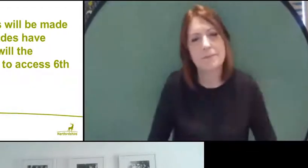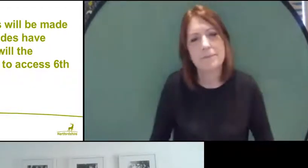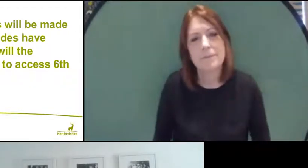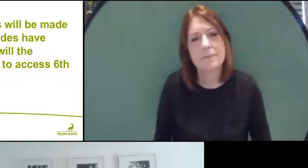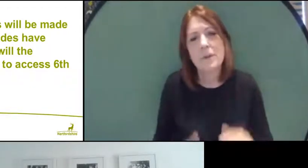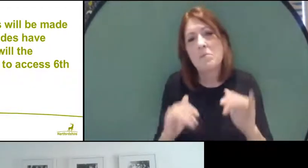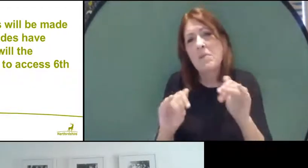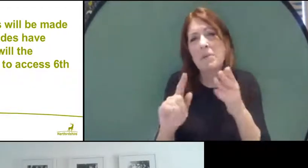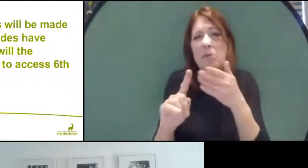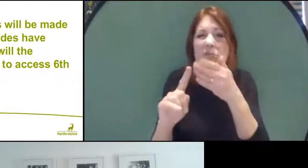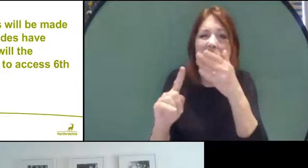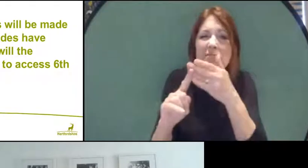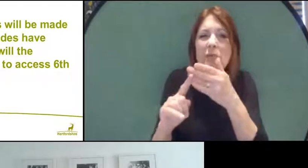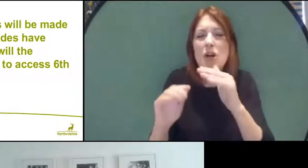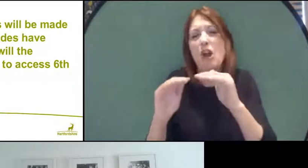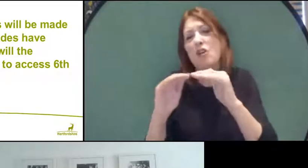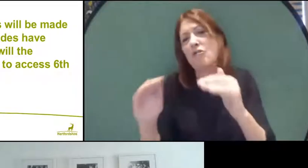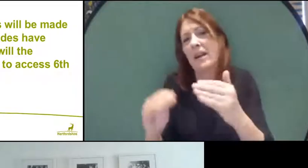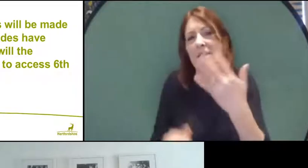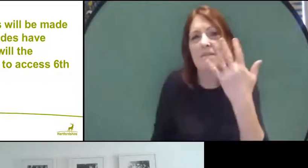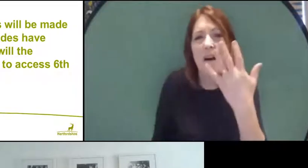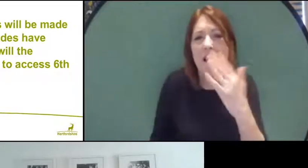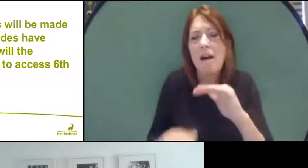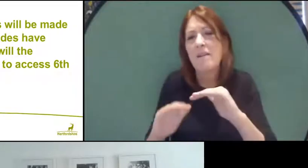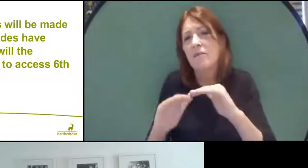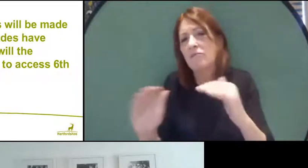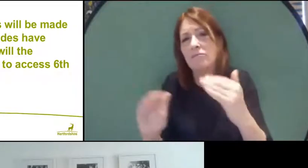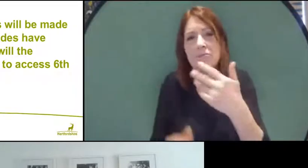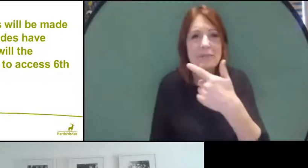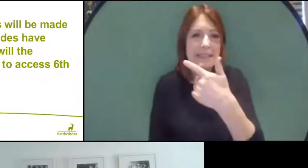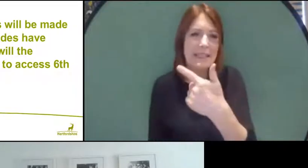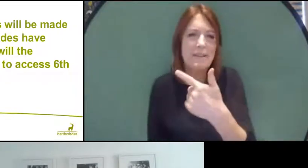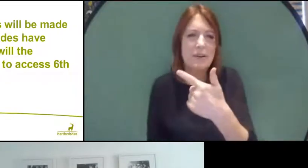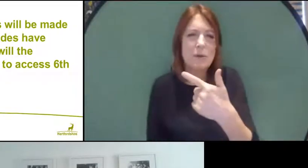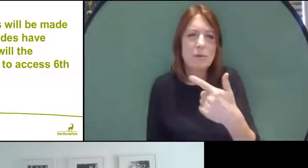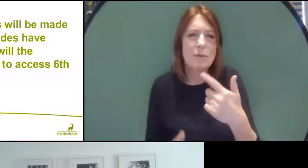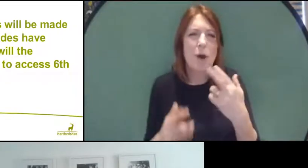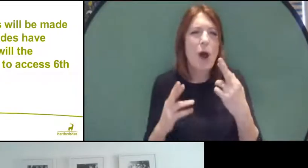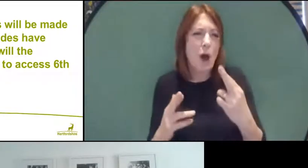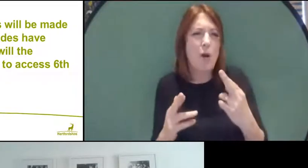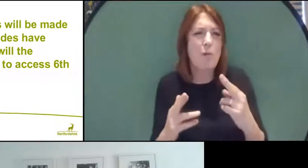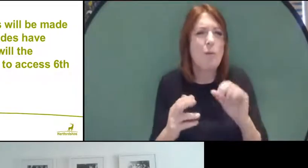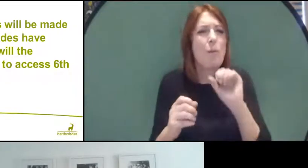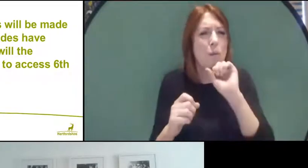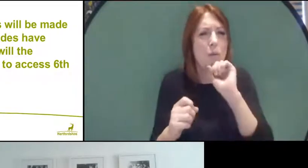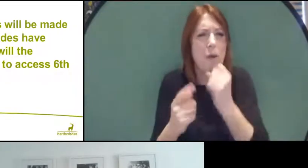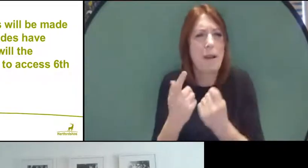towards a grade five or grade seven, we would hope that that might happen as we move forward as well.